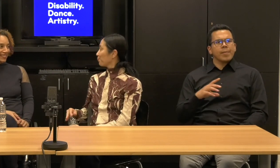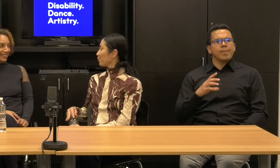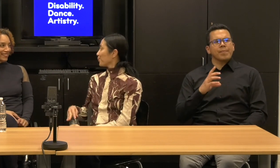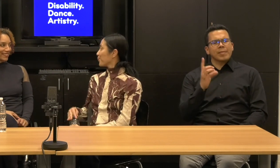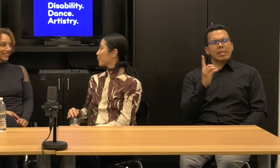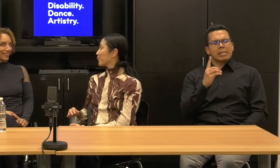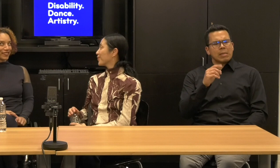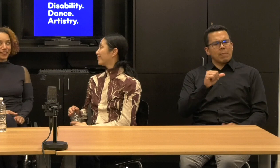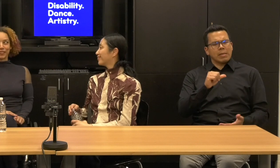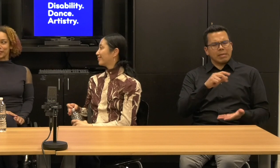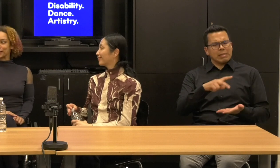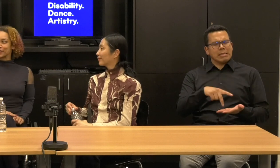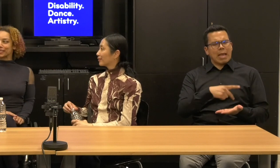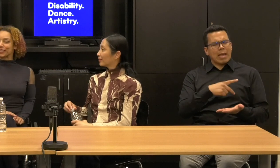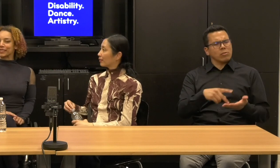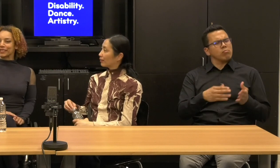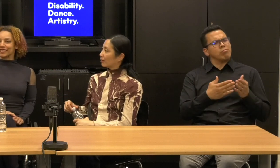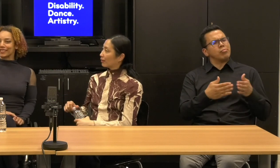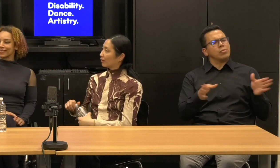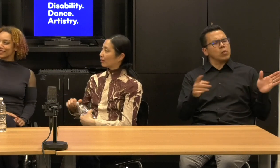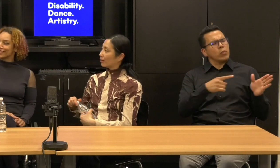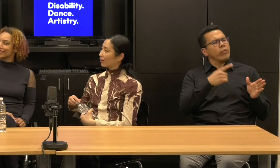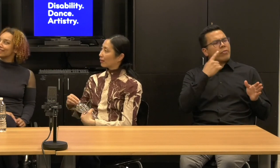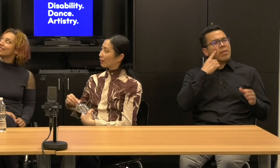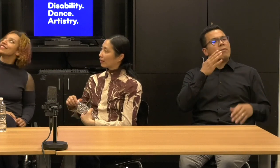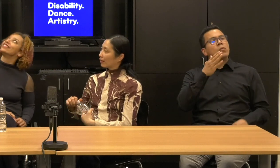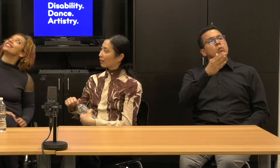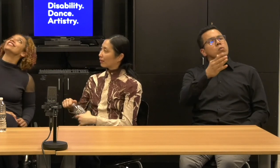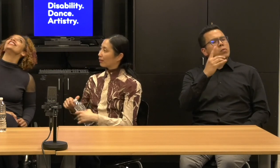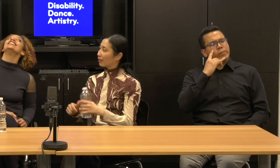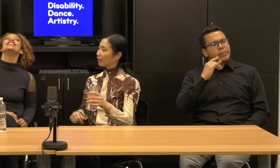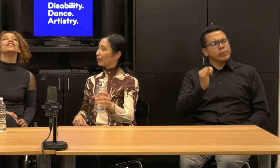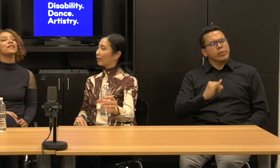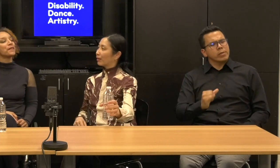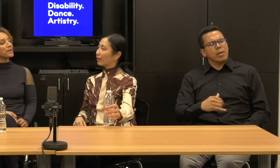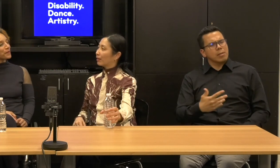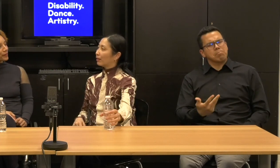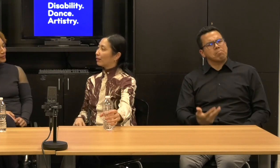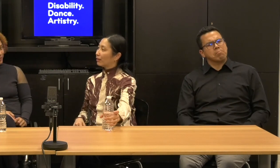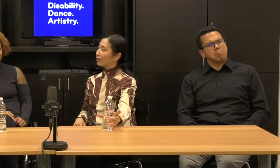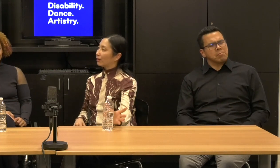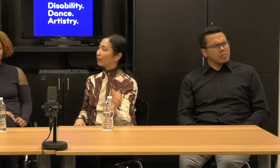Maybe in a larger sense, like what, what, uh, what's, what's next?